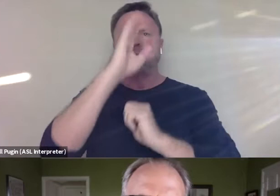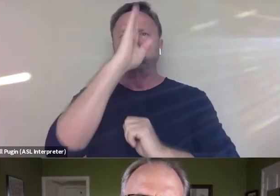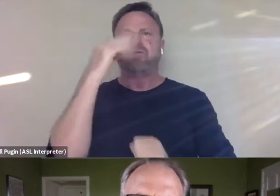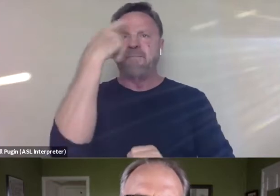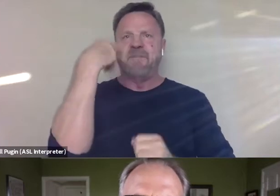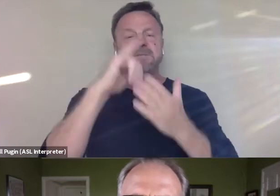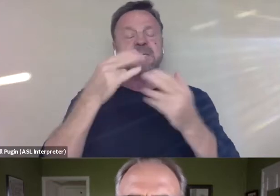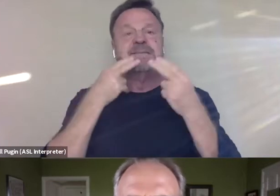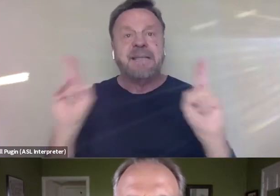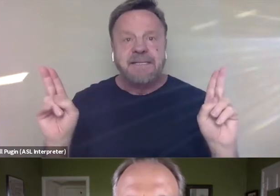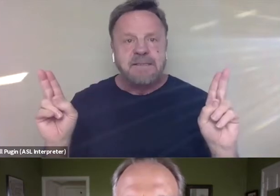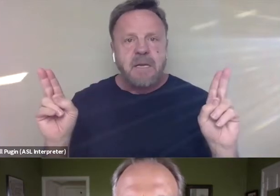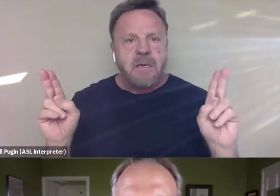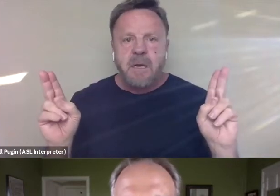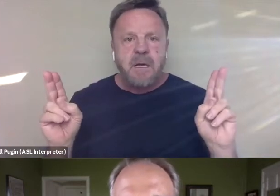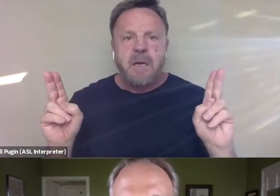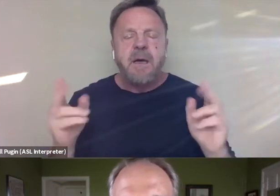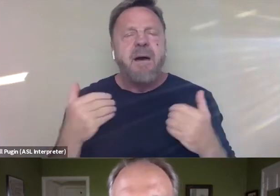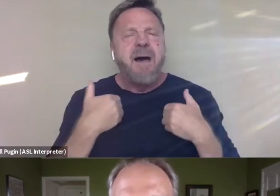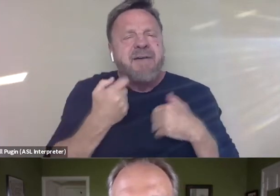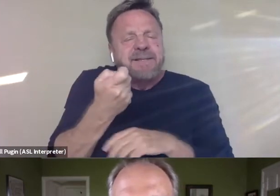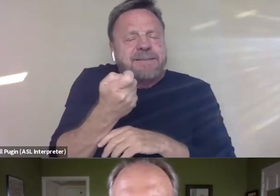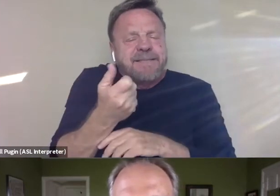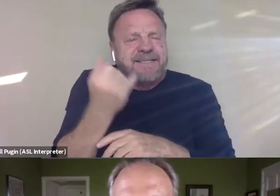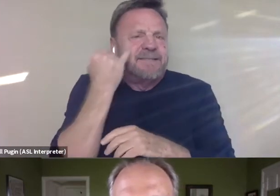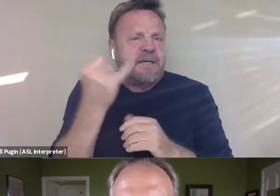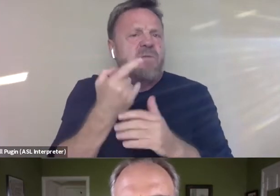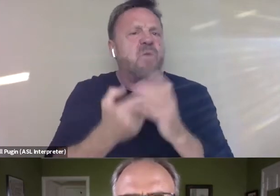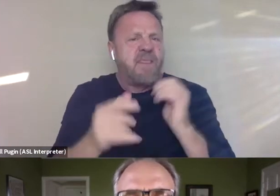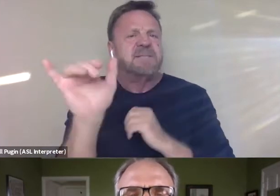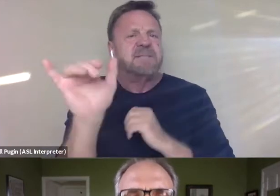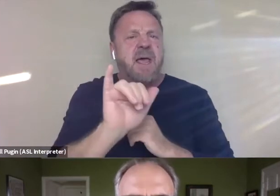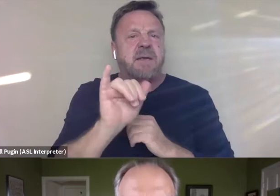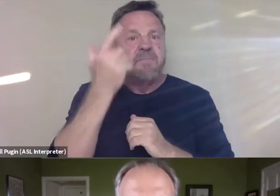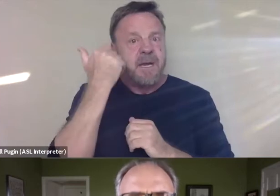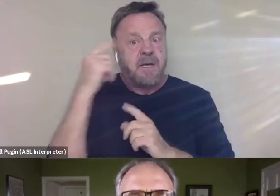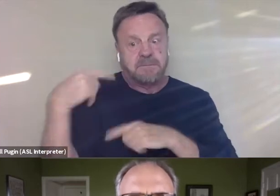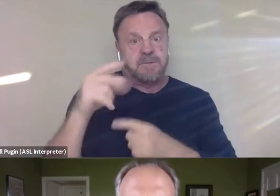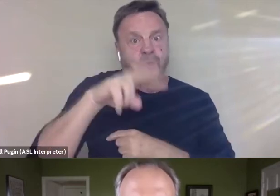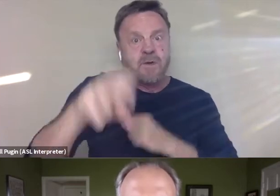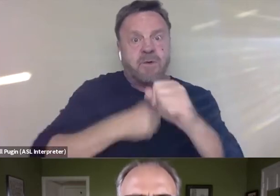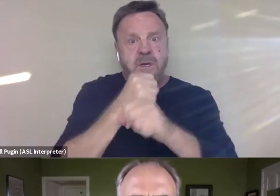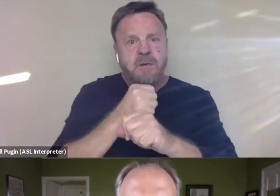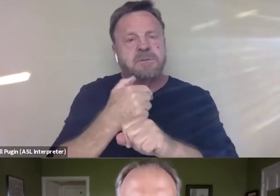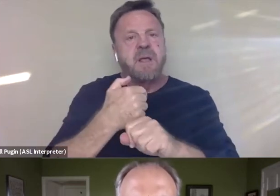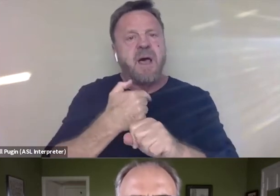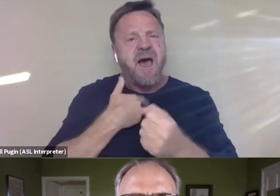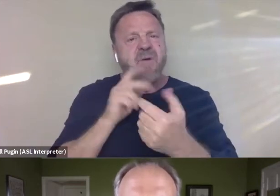And I actually have like an inkling of what that's like, because for 22 years I was a party to that coverup.